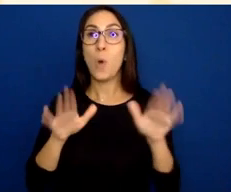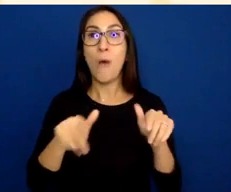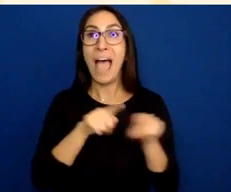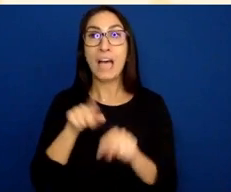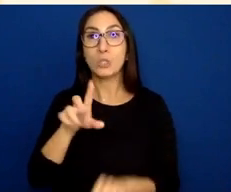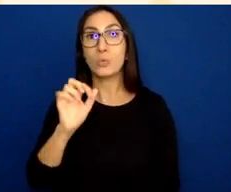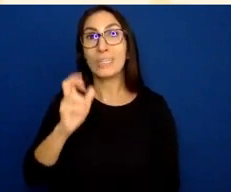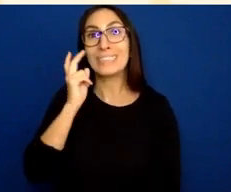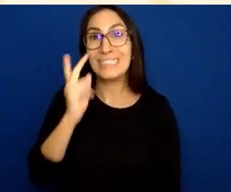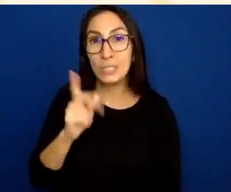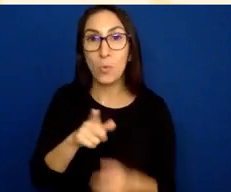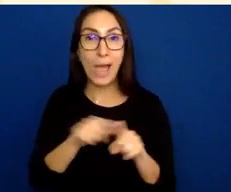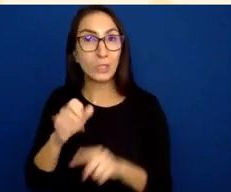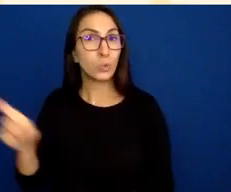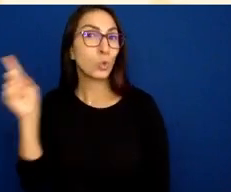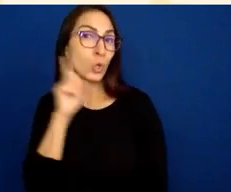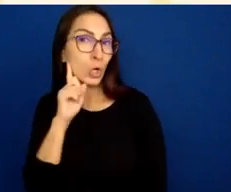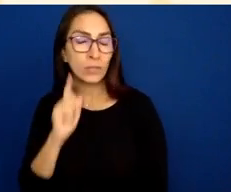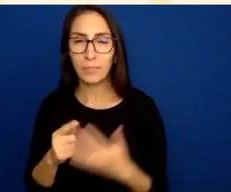Not everybody can see, and not everybody can hear.